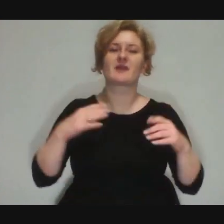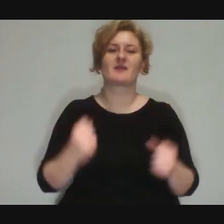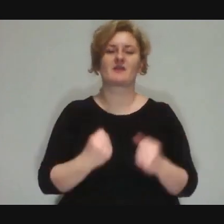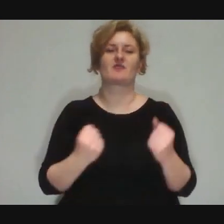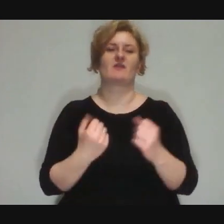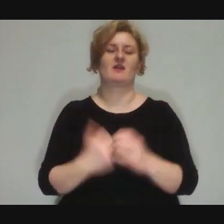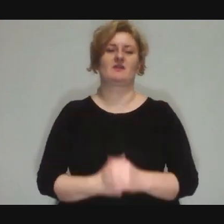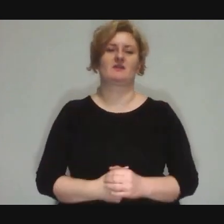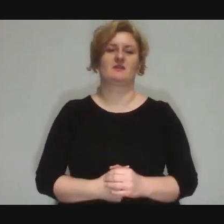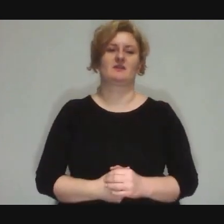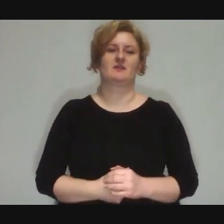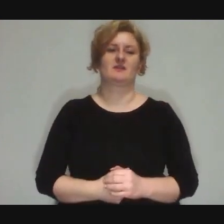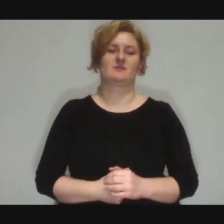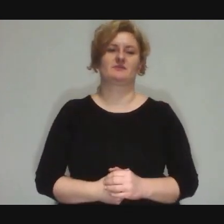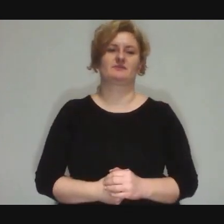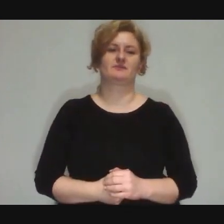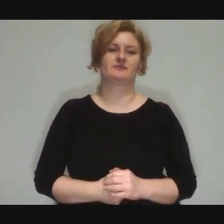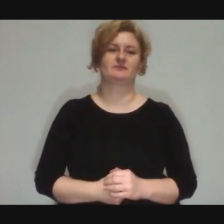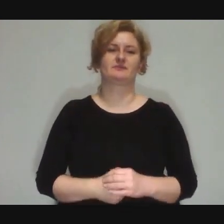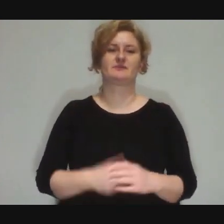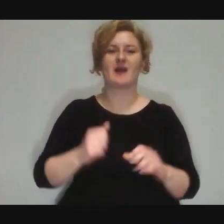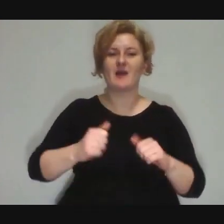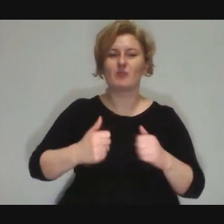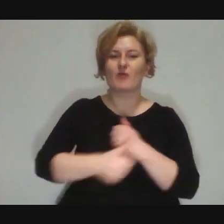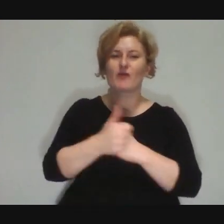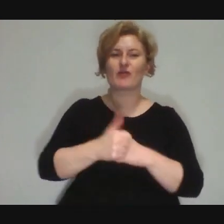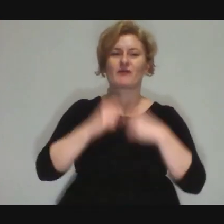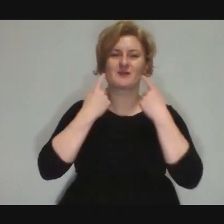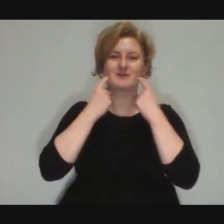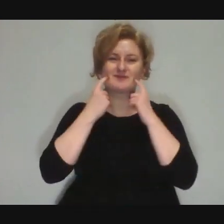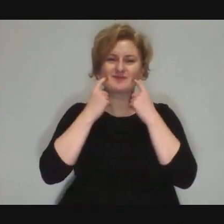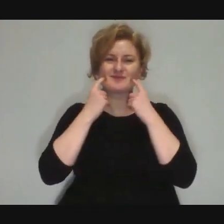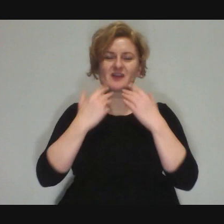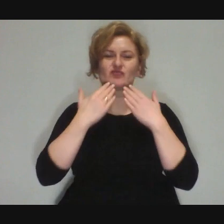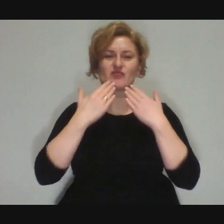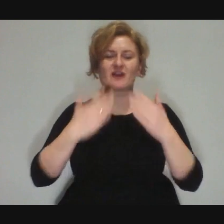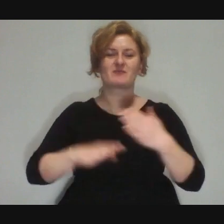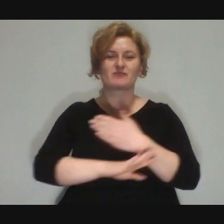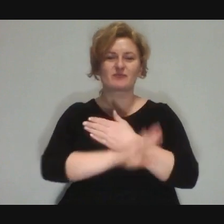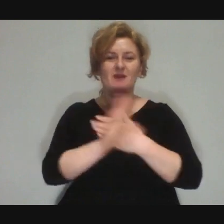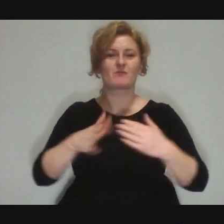Put a smile on your face and great! With such a show you can convey, for example: